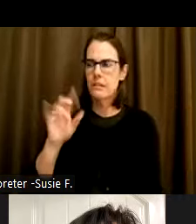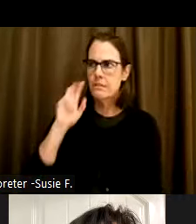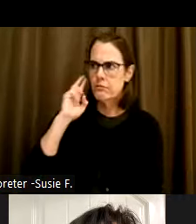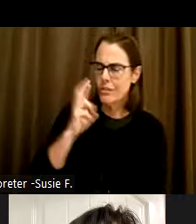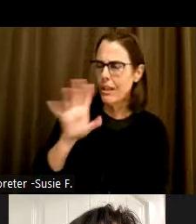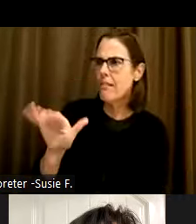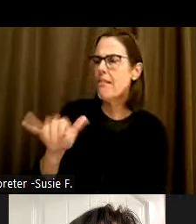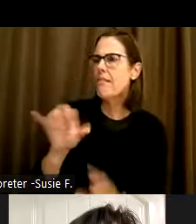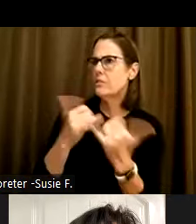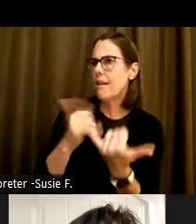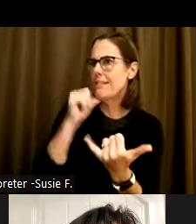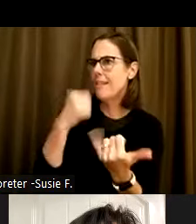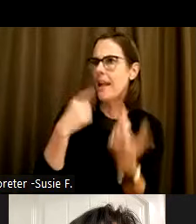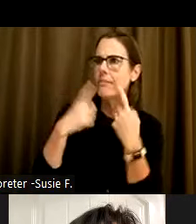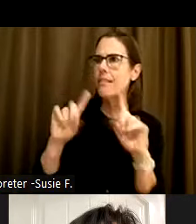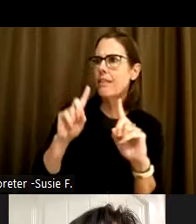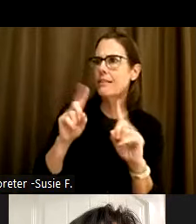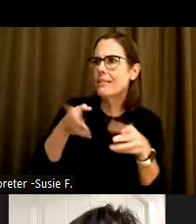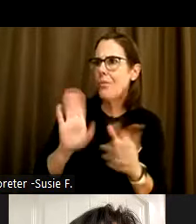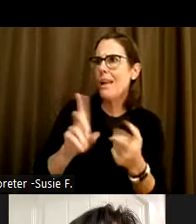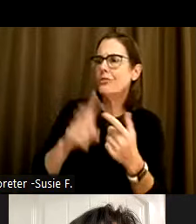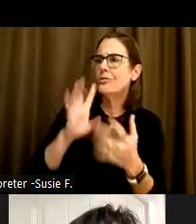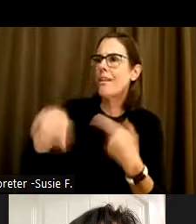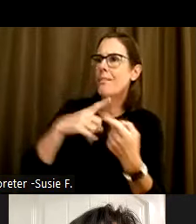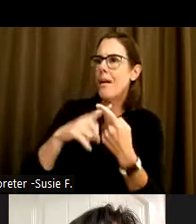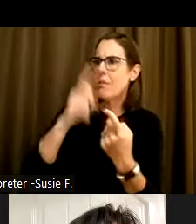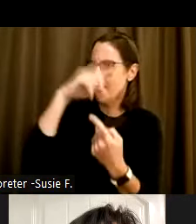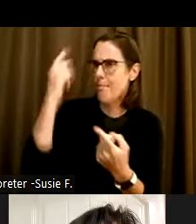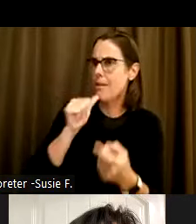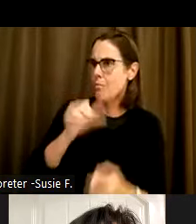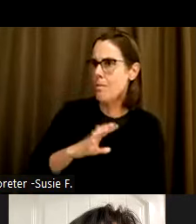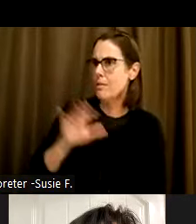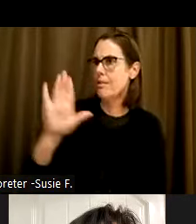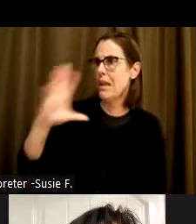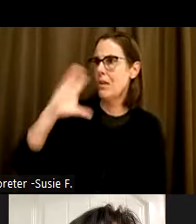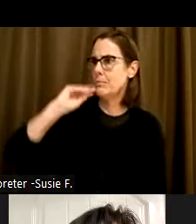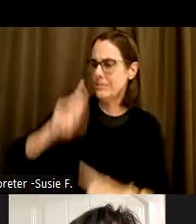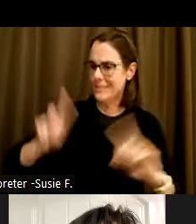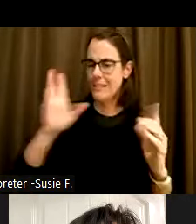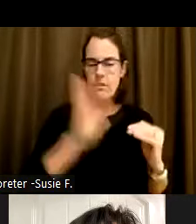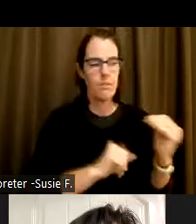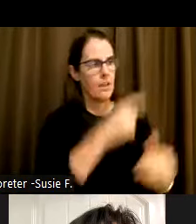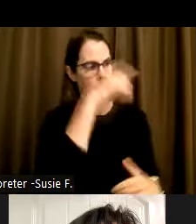have an effective way to talk about how black women's experiences are different than those of black men